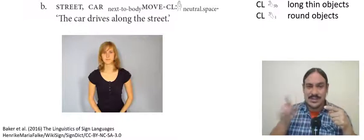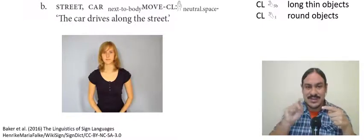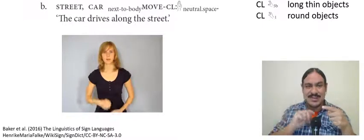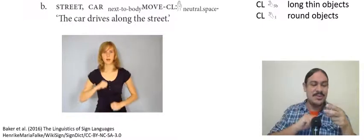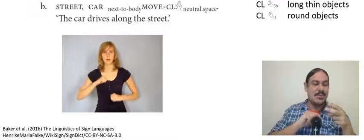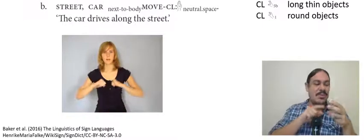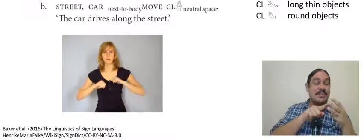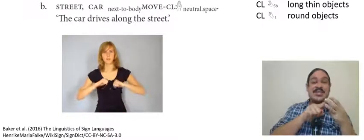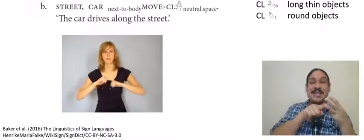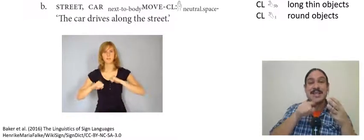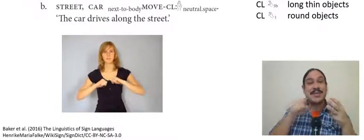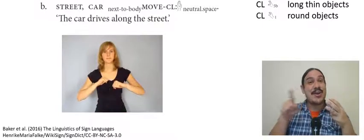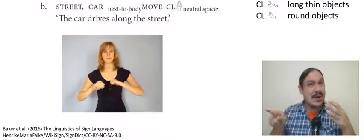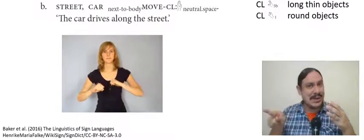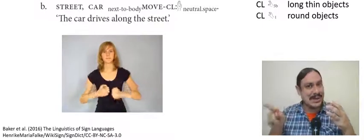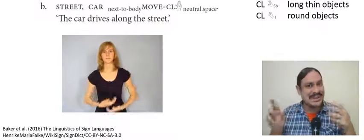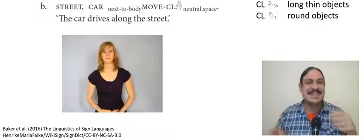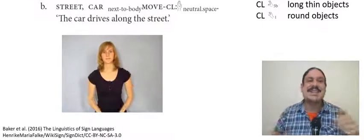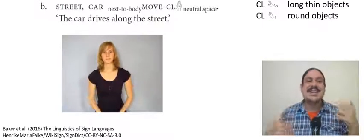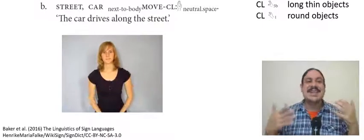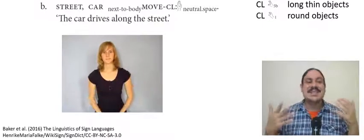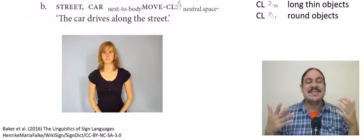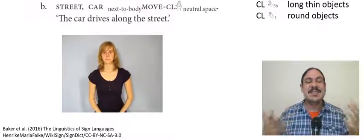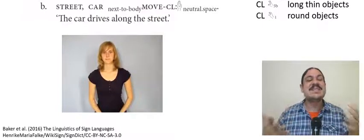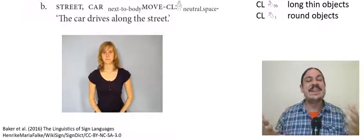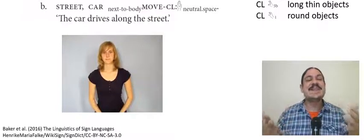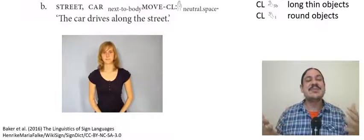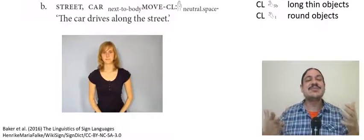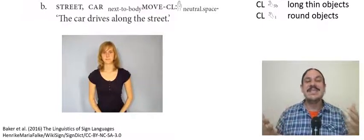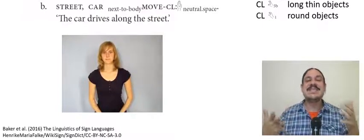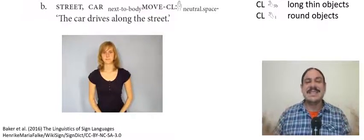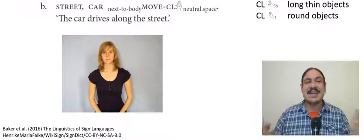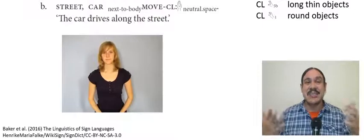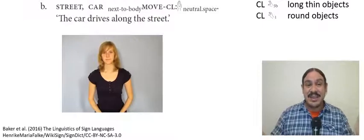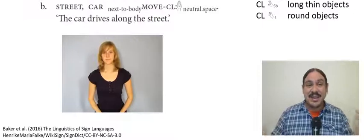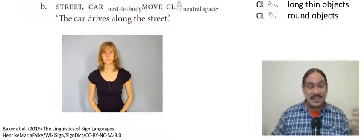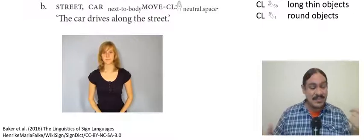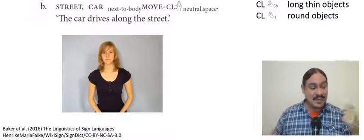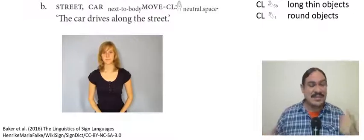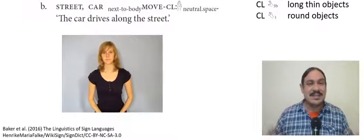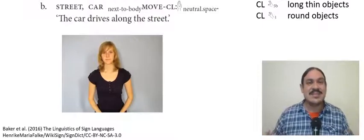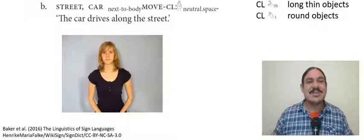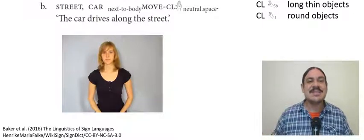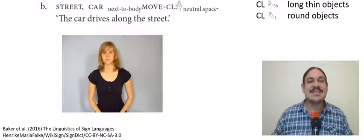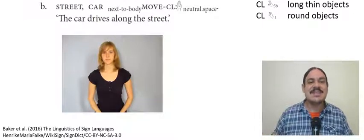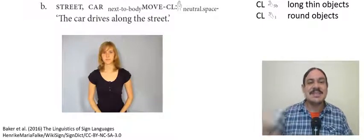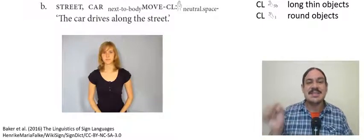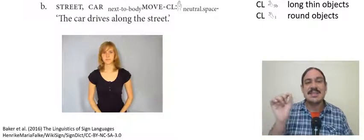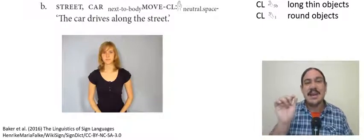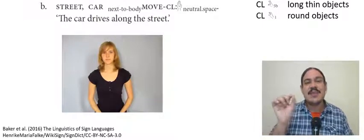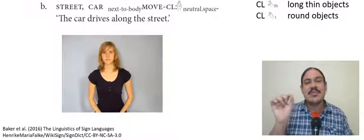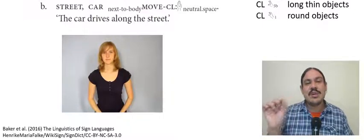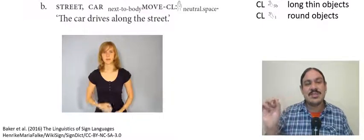and they both have the verb 'to move' which is signed